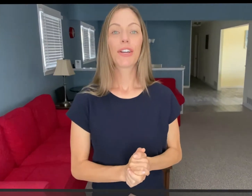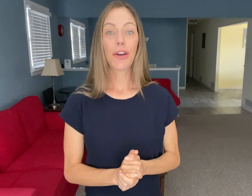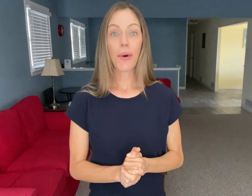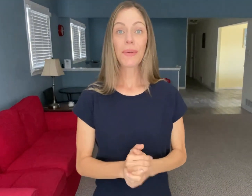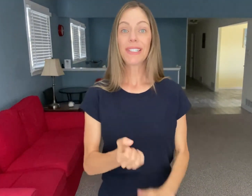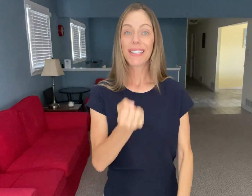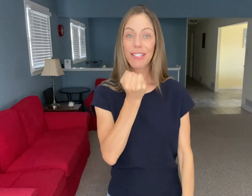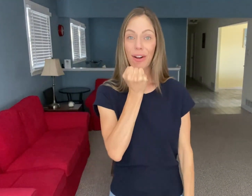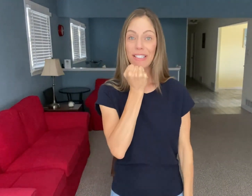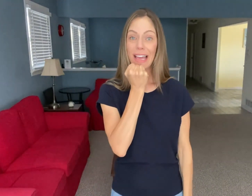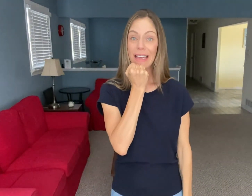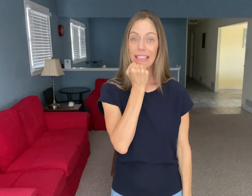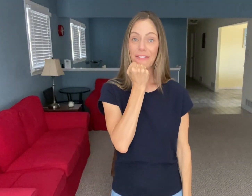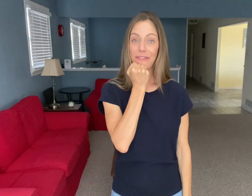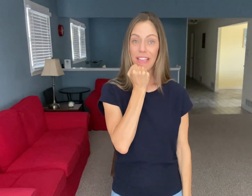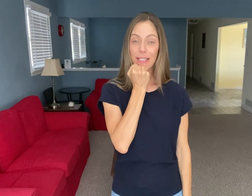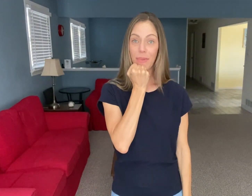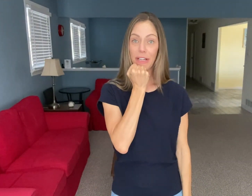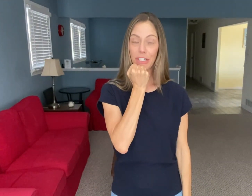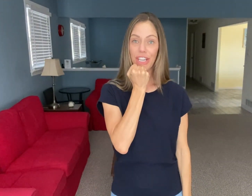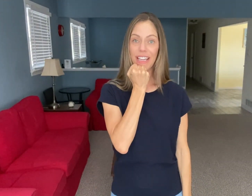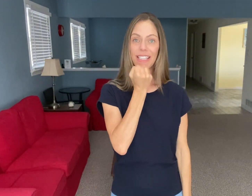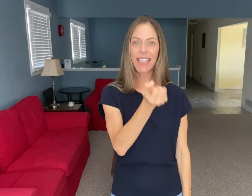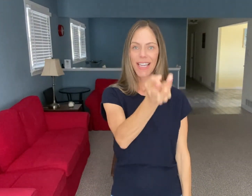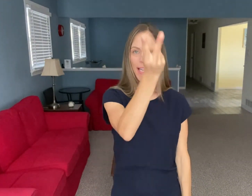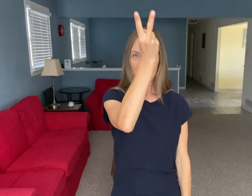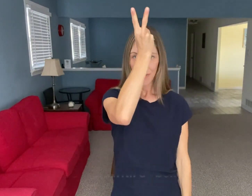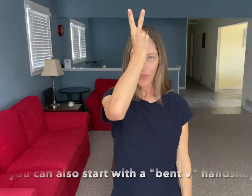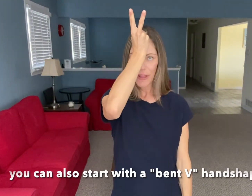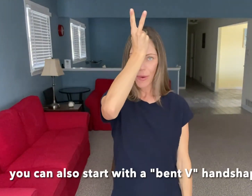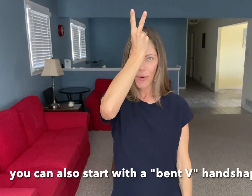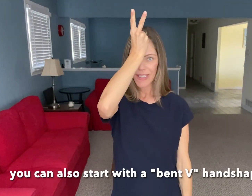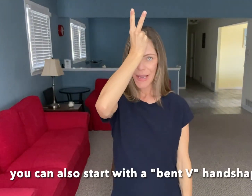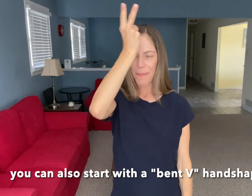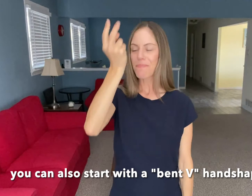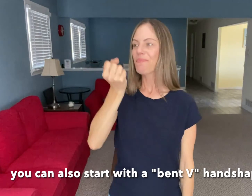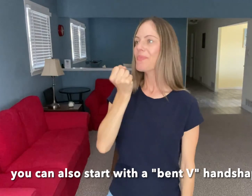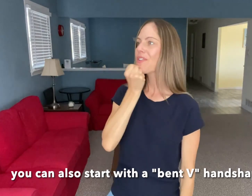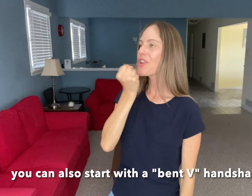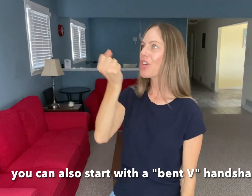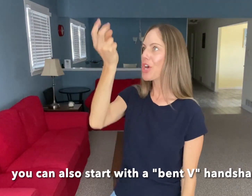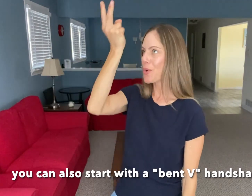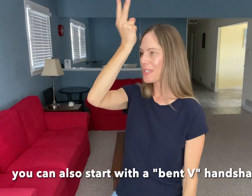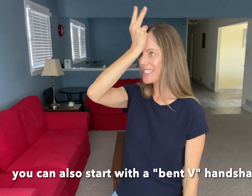GOAT Starts as a fist by your chin. Bring the horns up. "Goat"